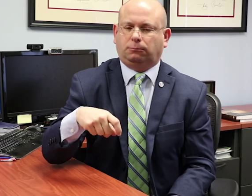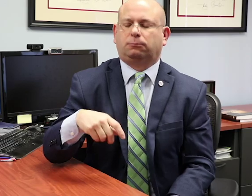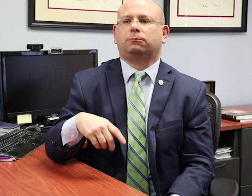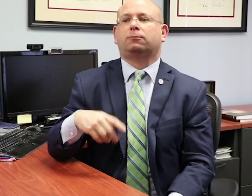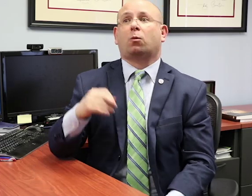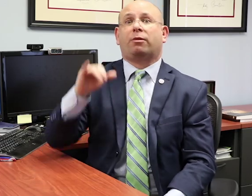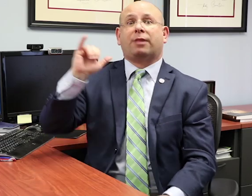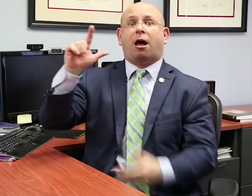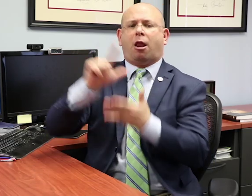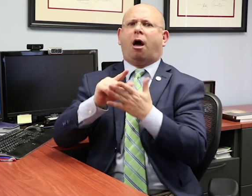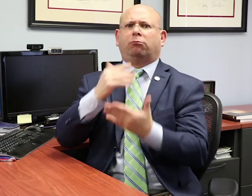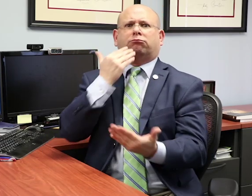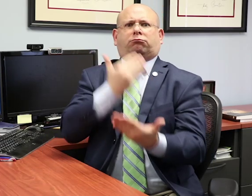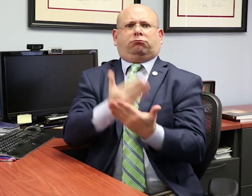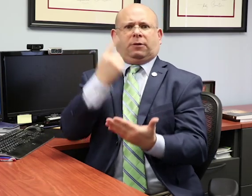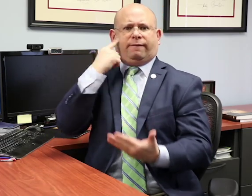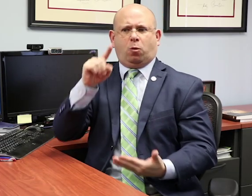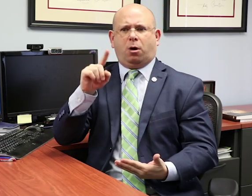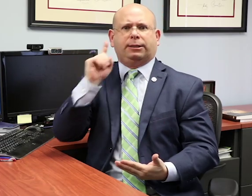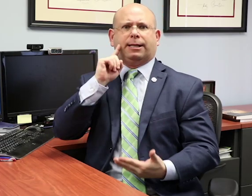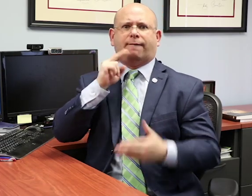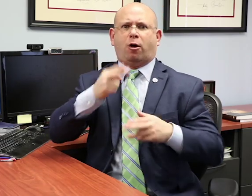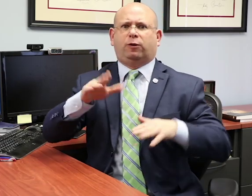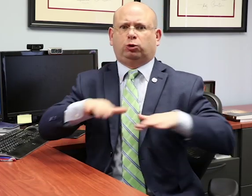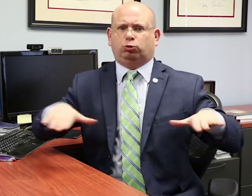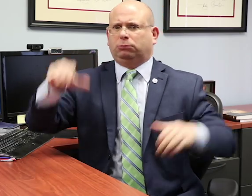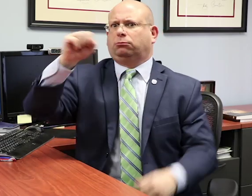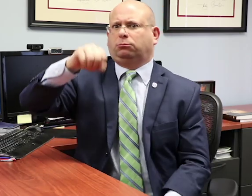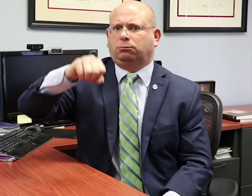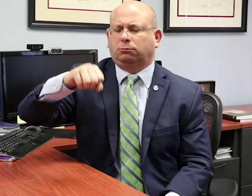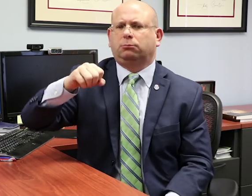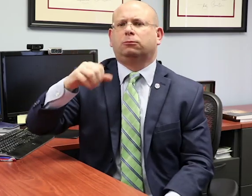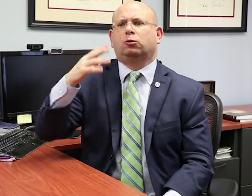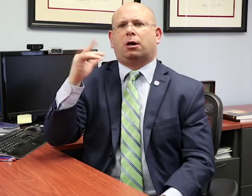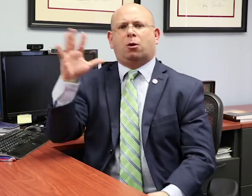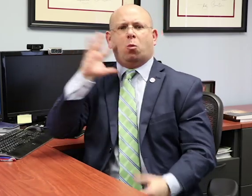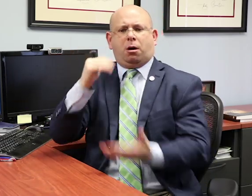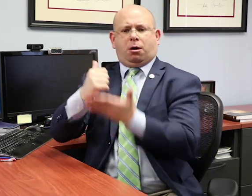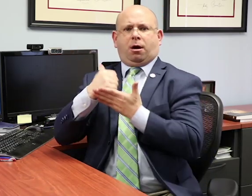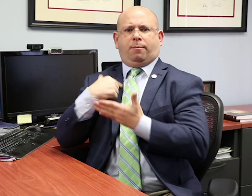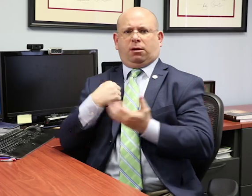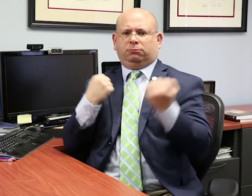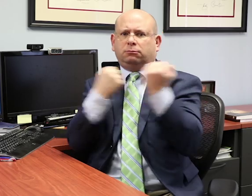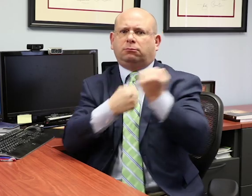This clarification will benefit deaf and hard of hearing students across the country, and will aid the NAD